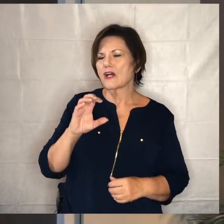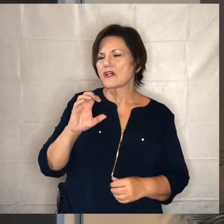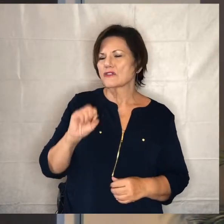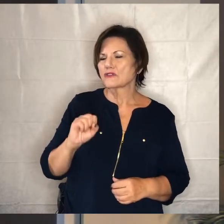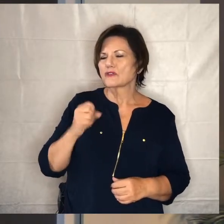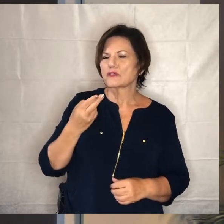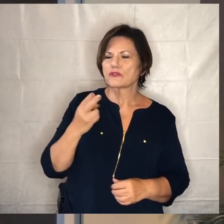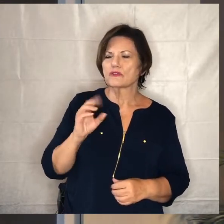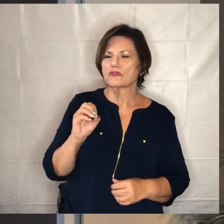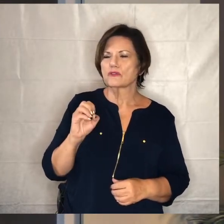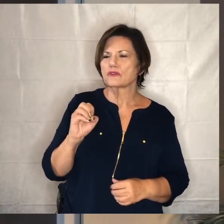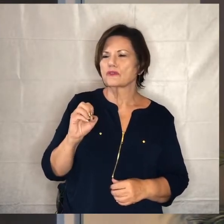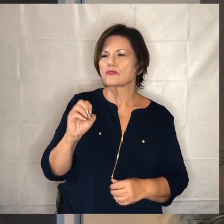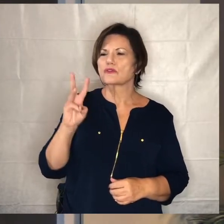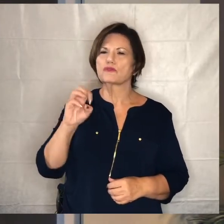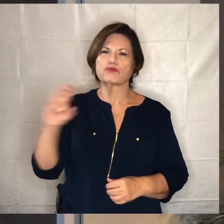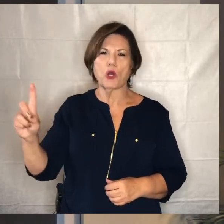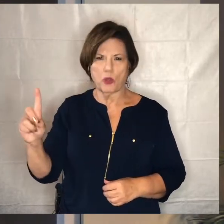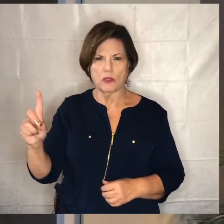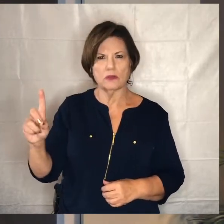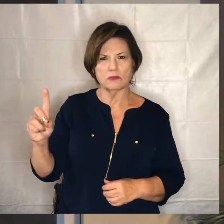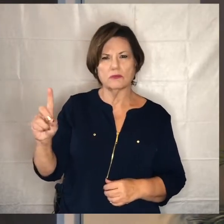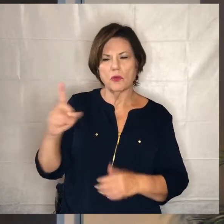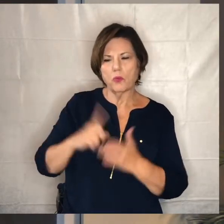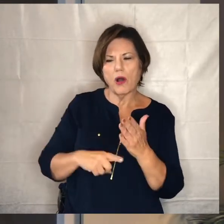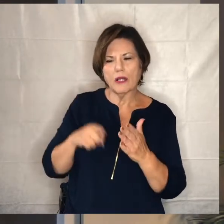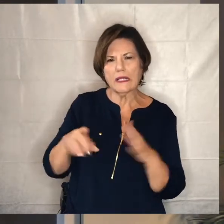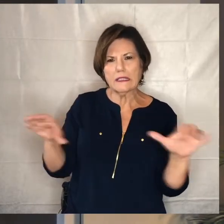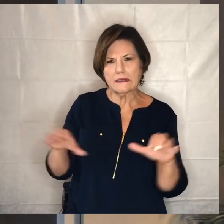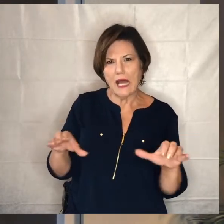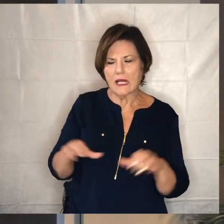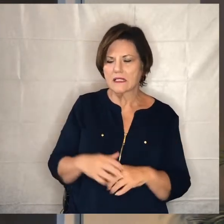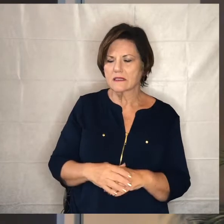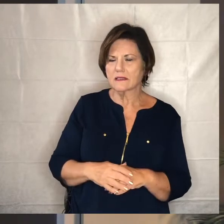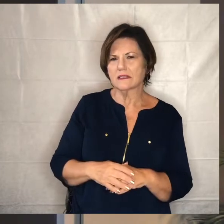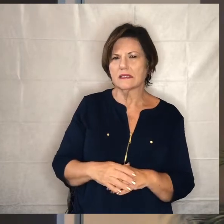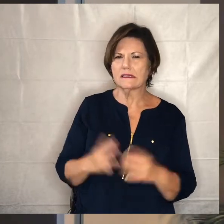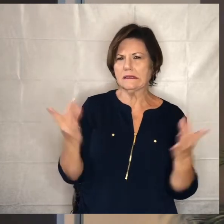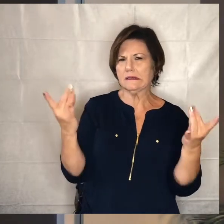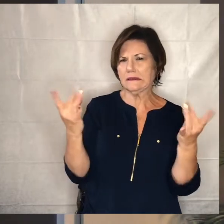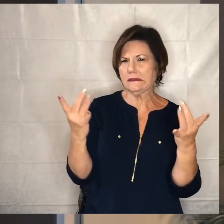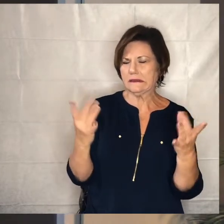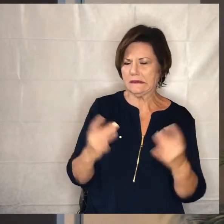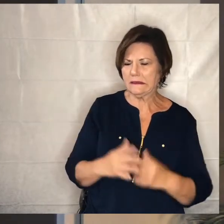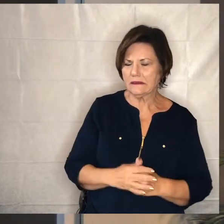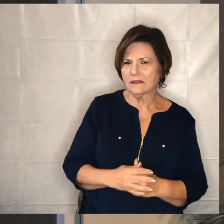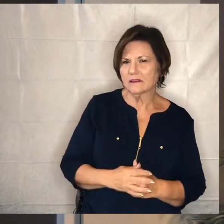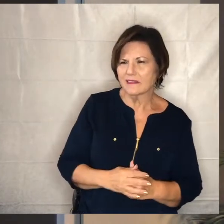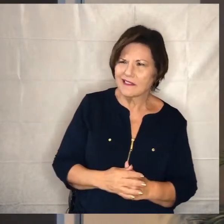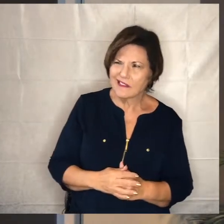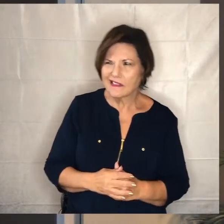person does and so what happens then is you know it's it's tricky it's probably not above board and it's